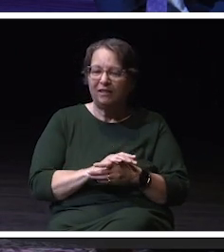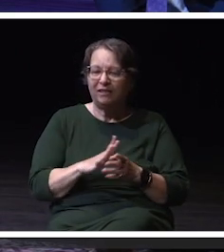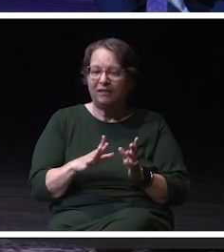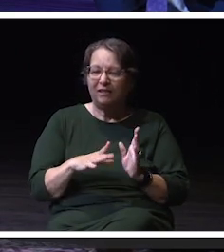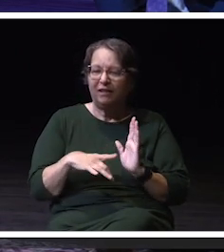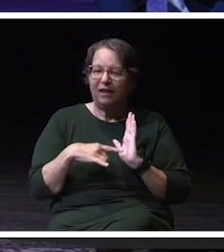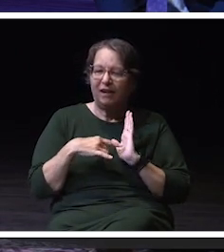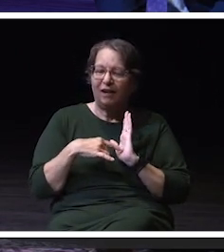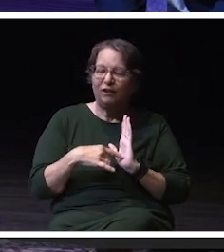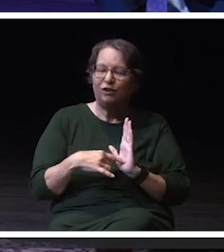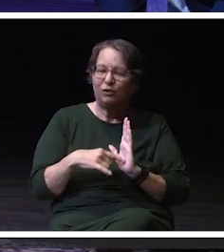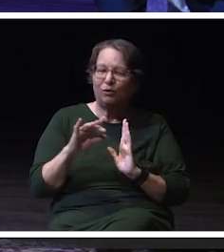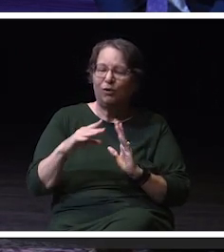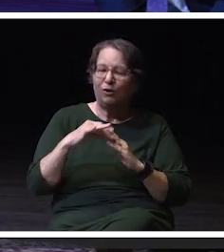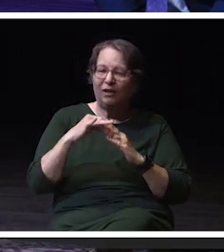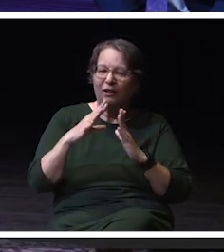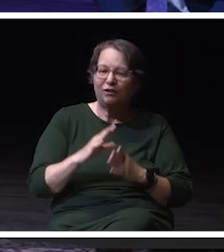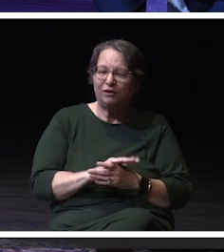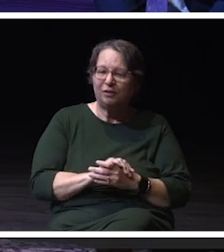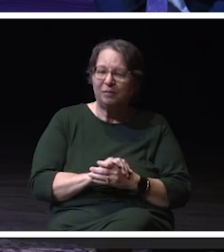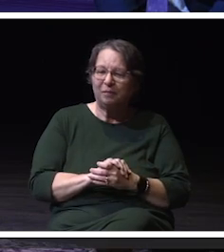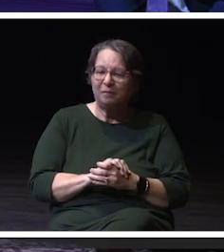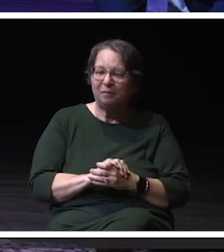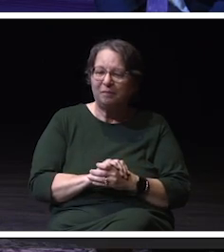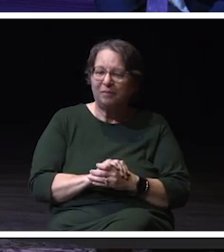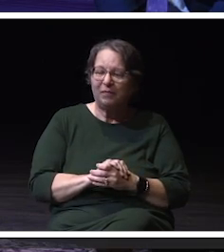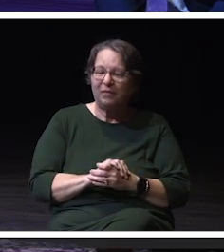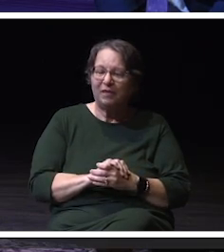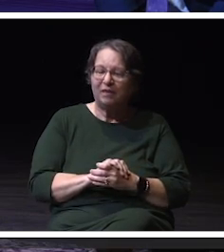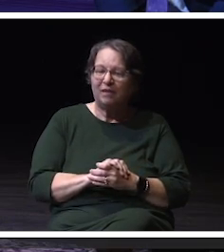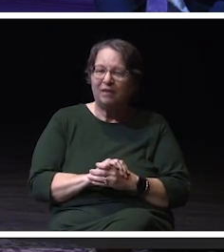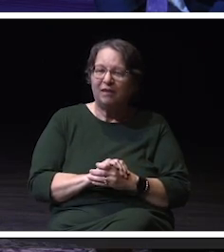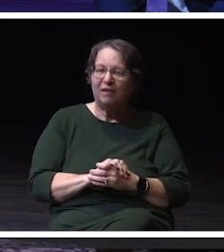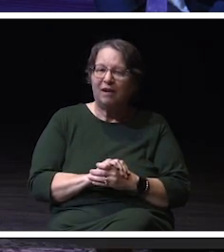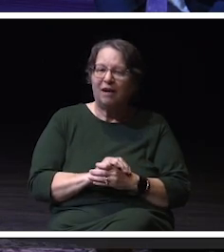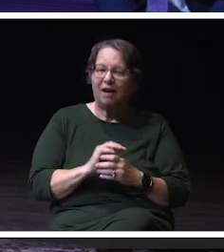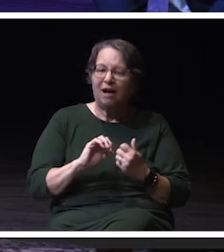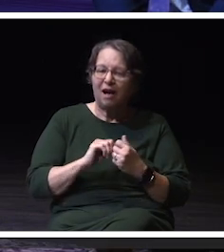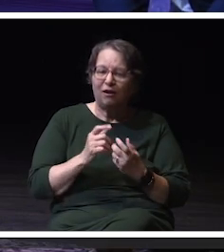like what, like how she just evolves, each of her students,